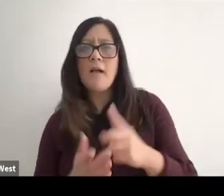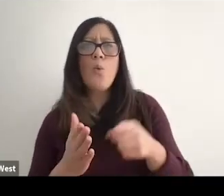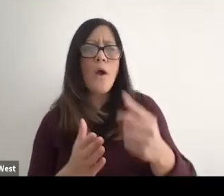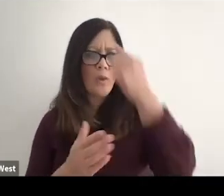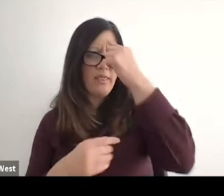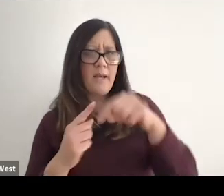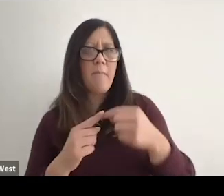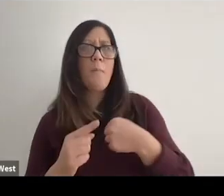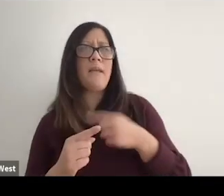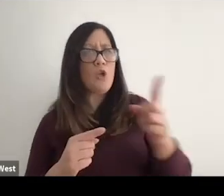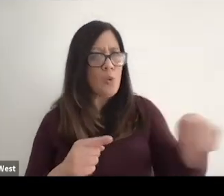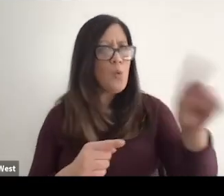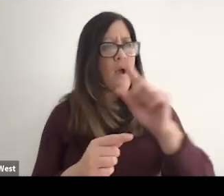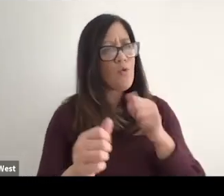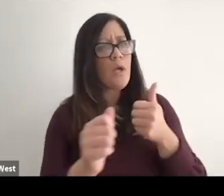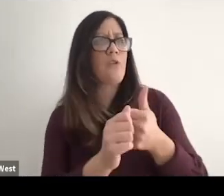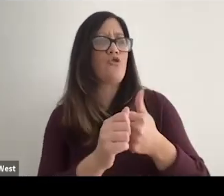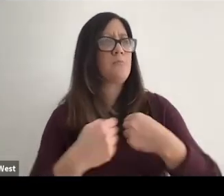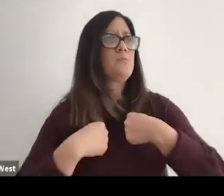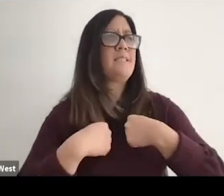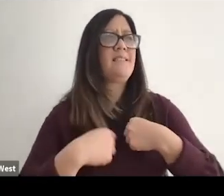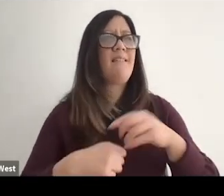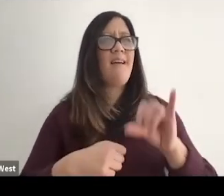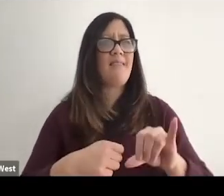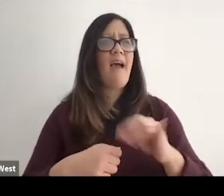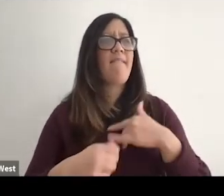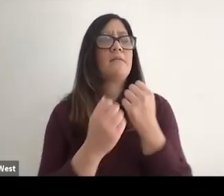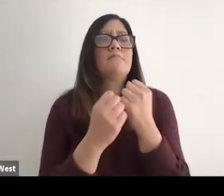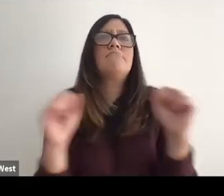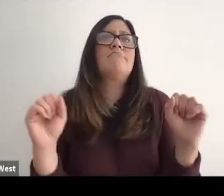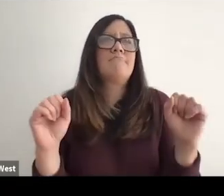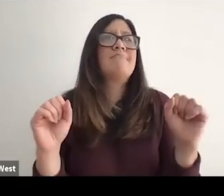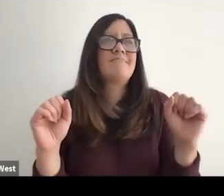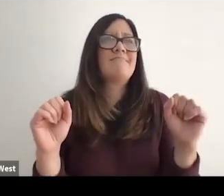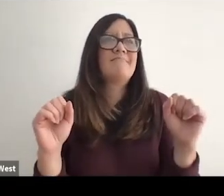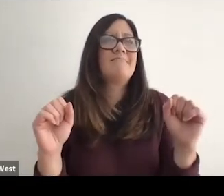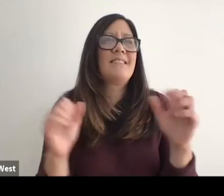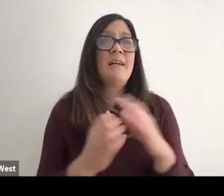You need to catch up to where I am. And that equals my liberation, and liberation is not for me.